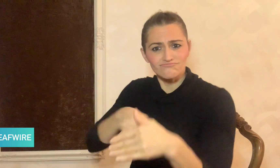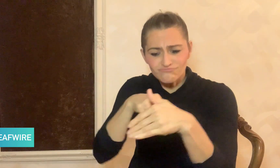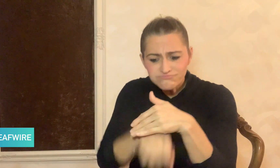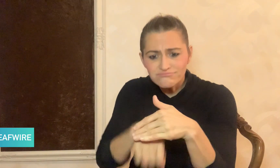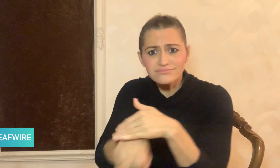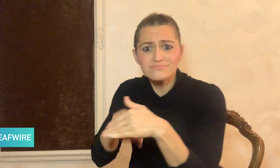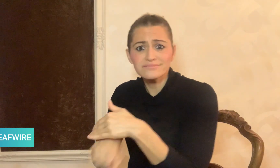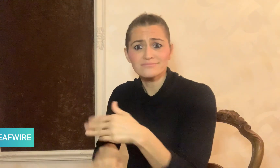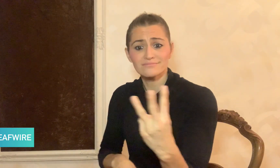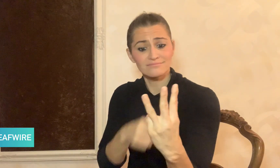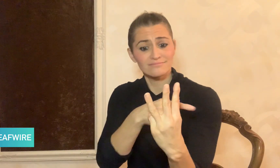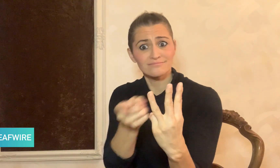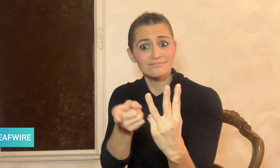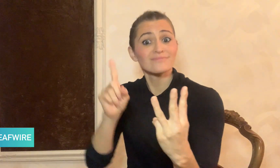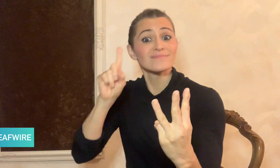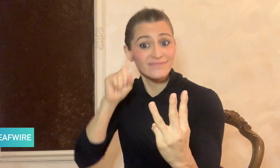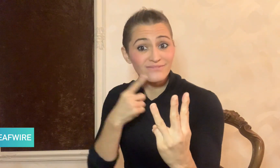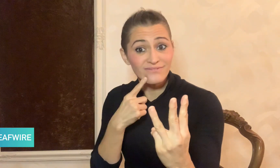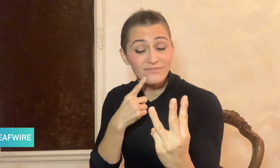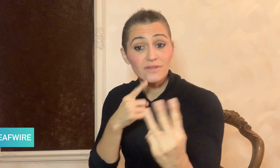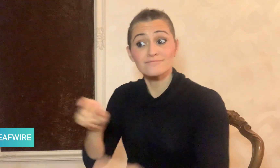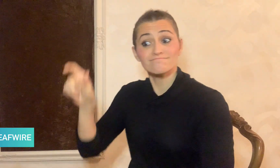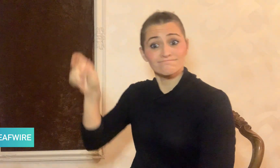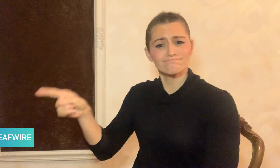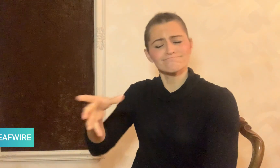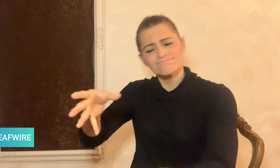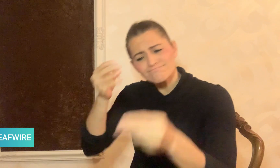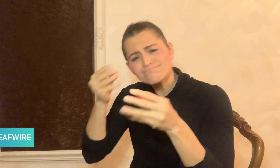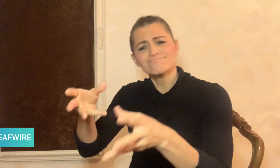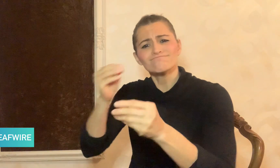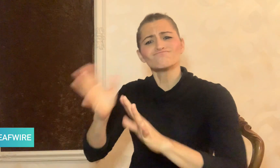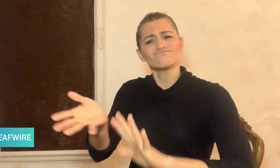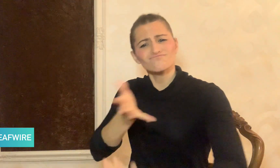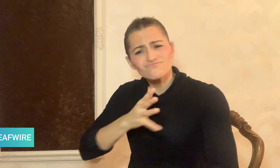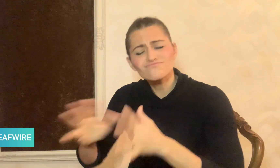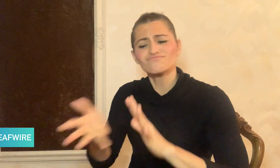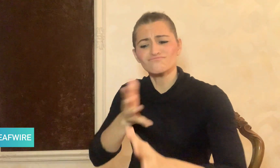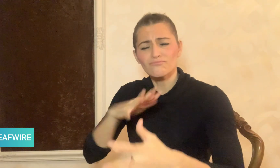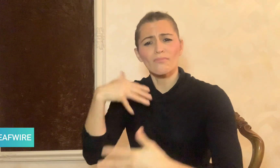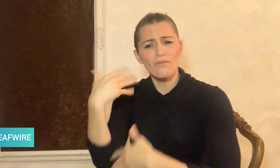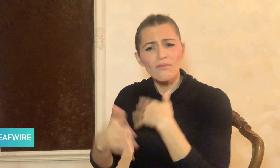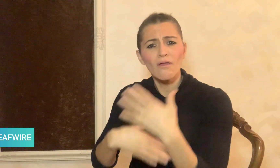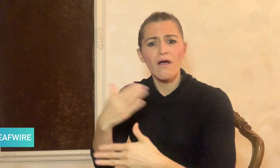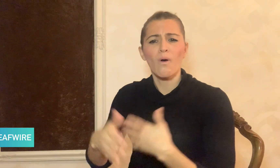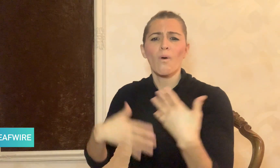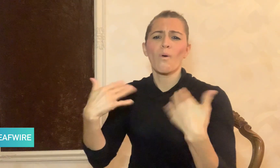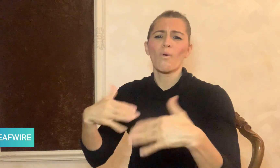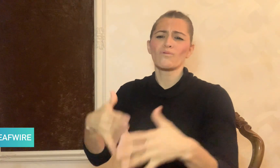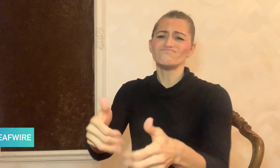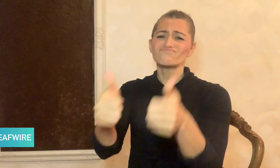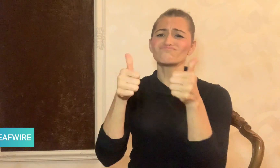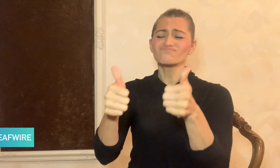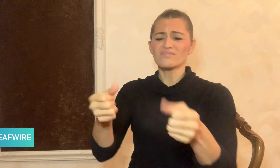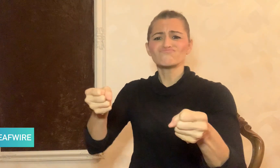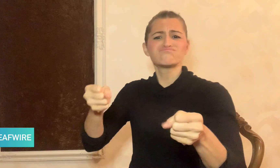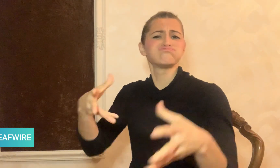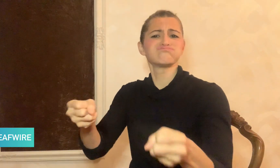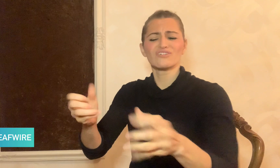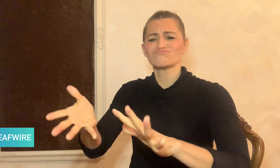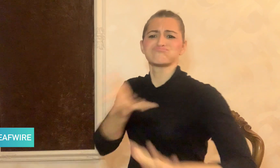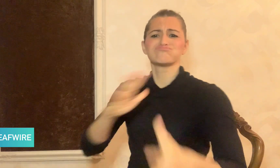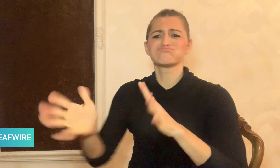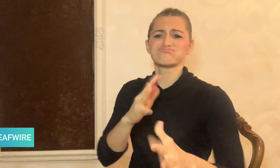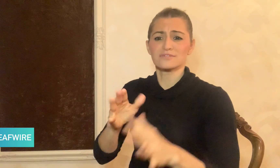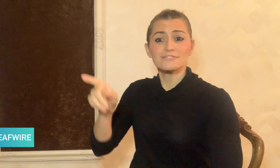so he could teach and communicate with his three Deaf children.